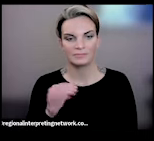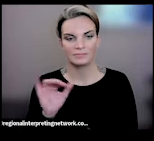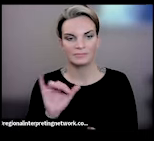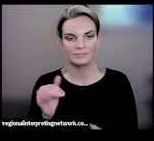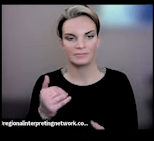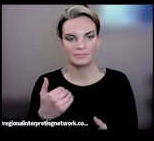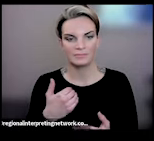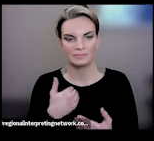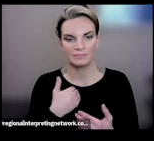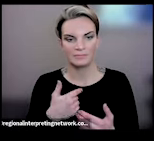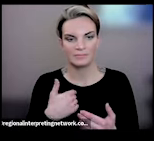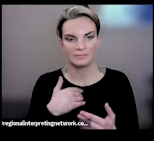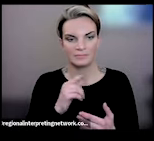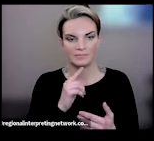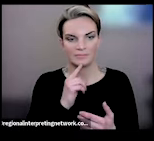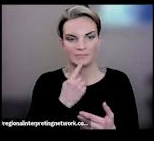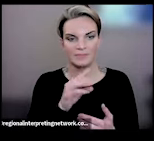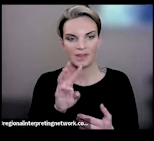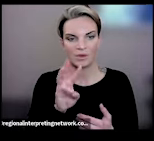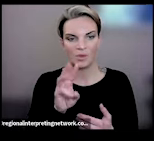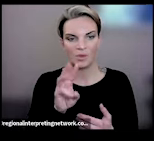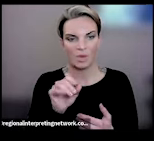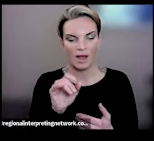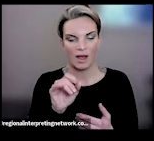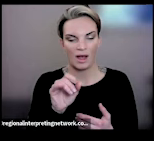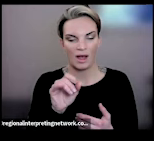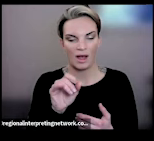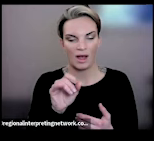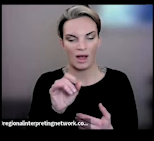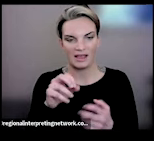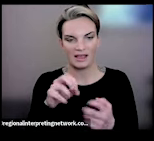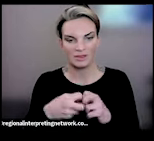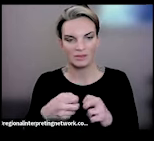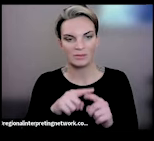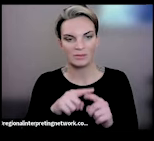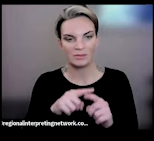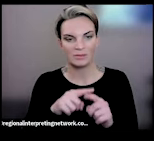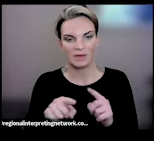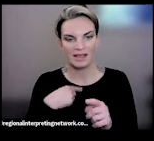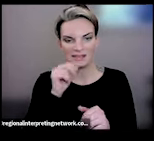really severe WiFi technical issues. I still didn't even hear the full question when you